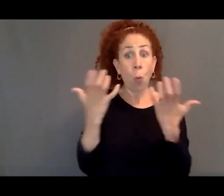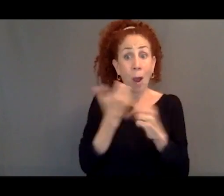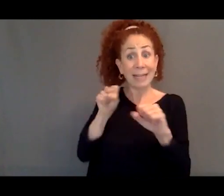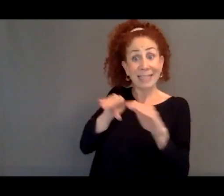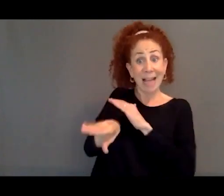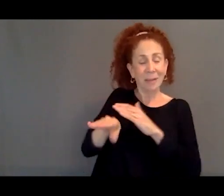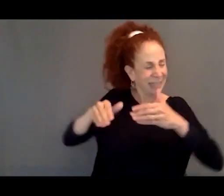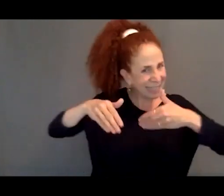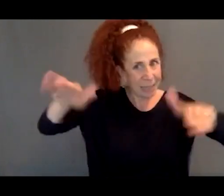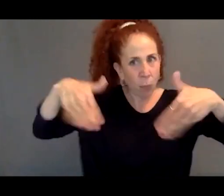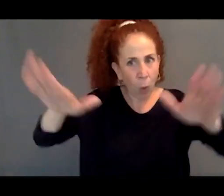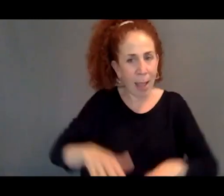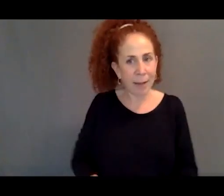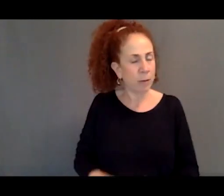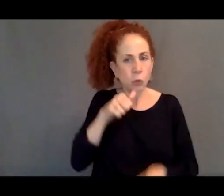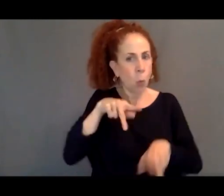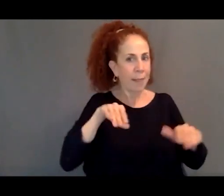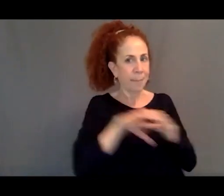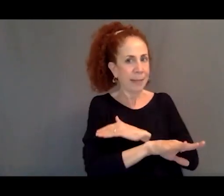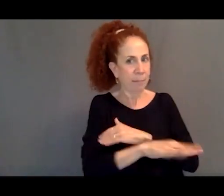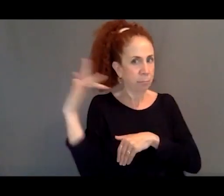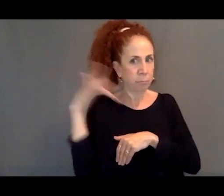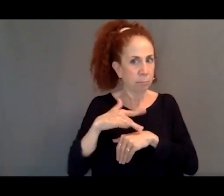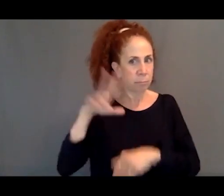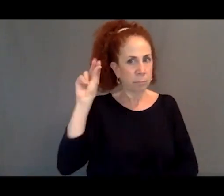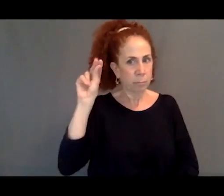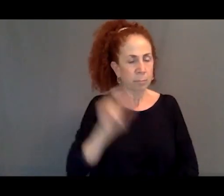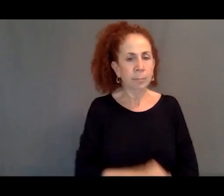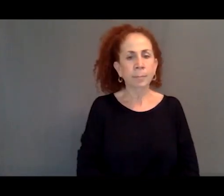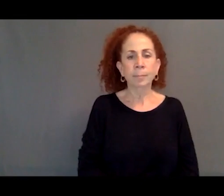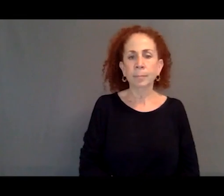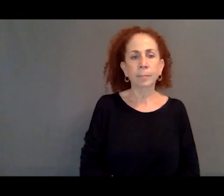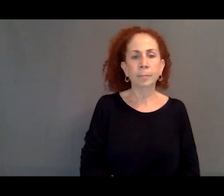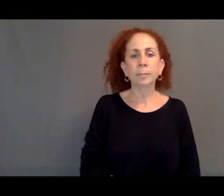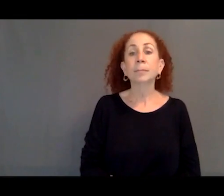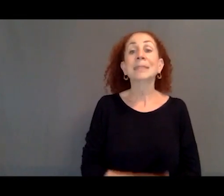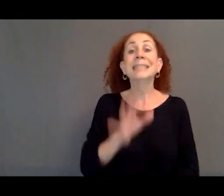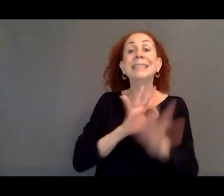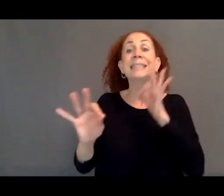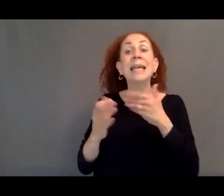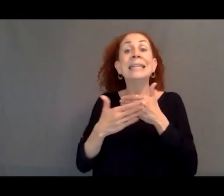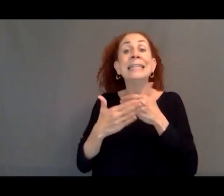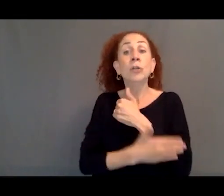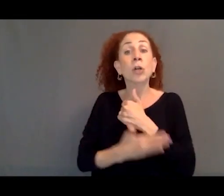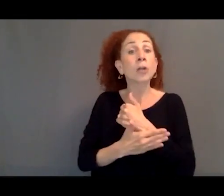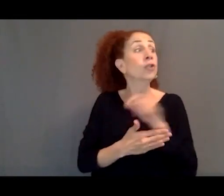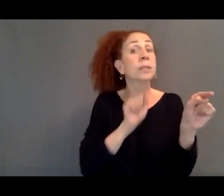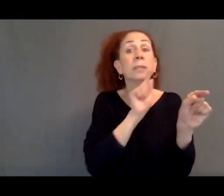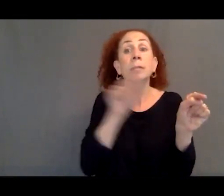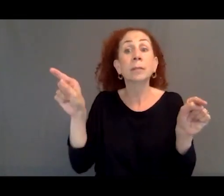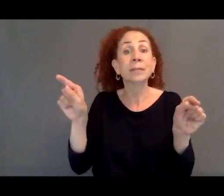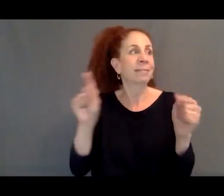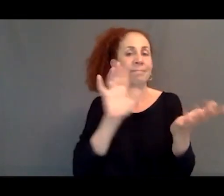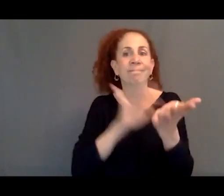and not let them come in and to use their neighbors as buffers